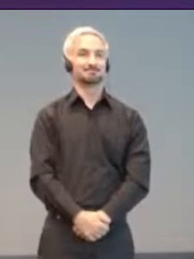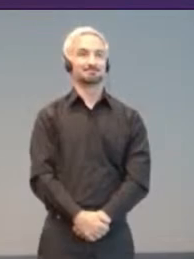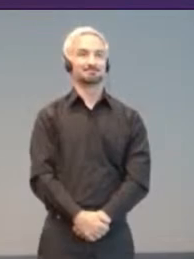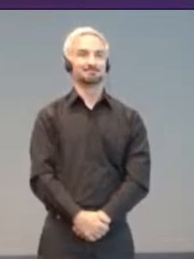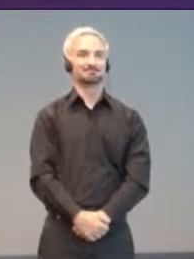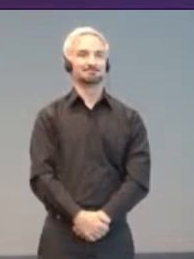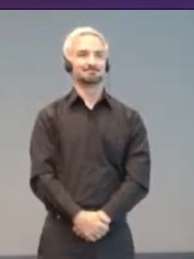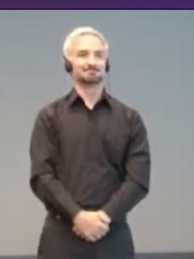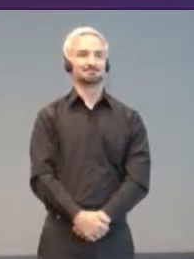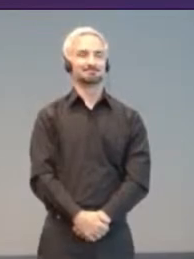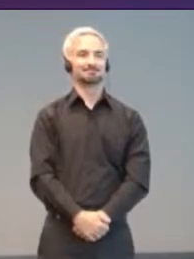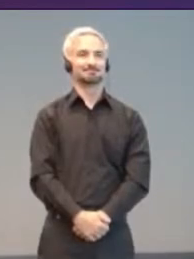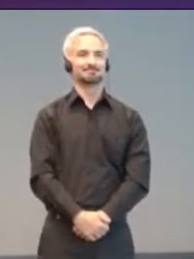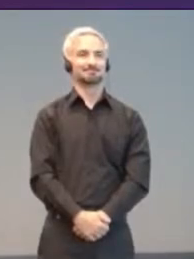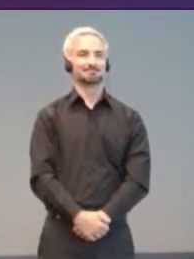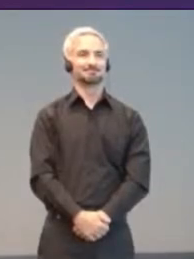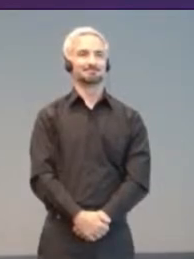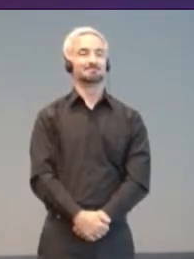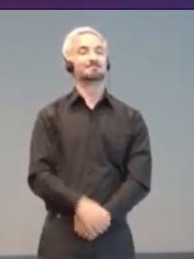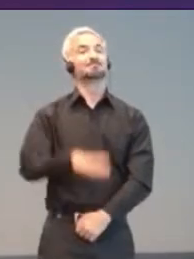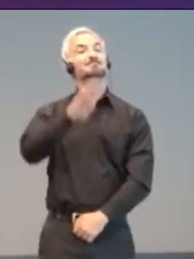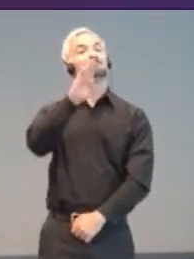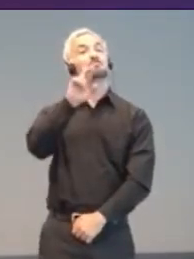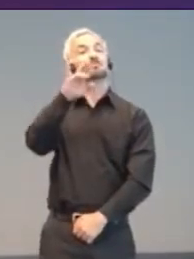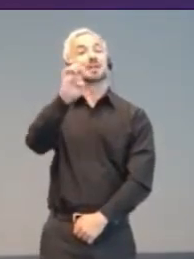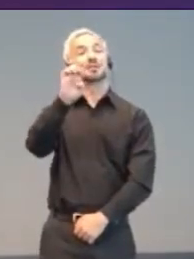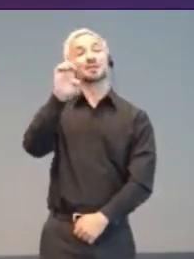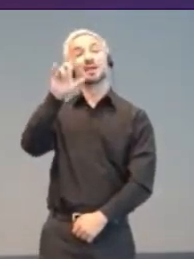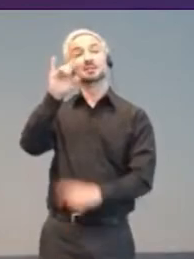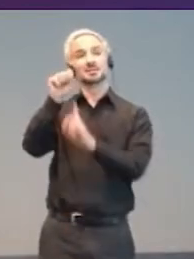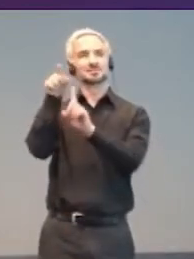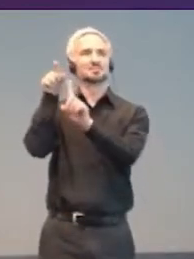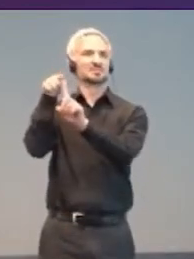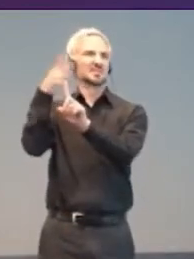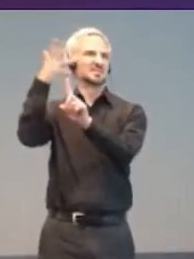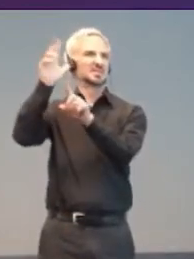So Barrie Ellis has been working in accessible gaming since 1994 where